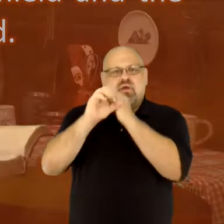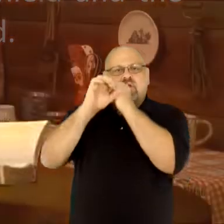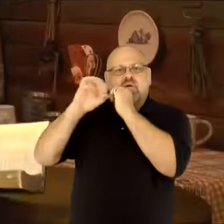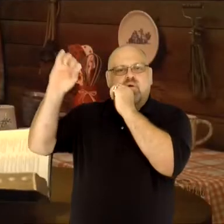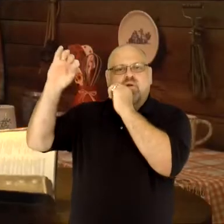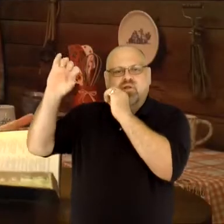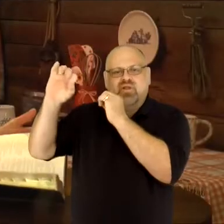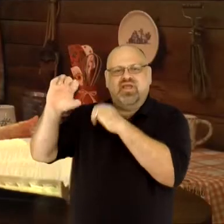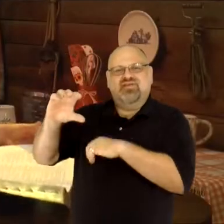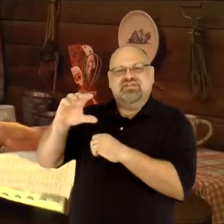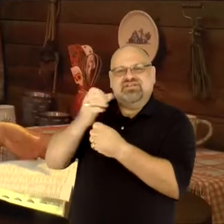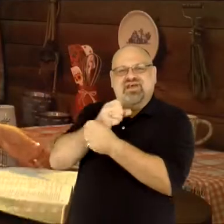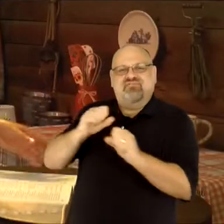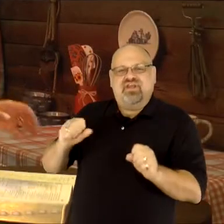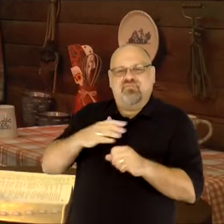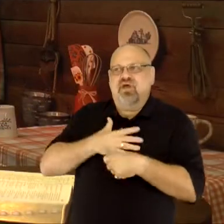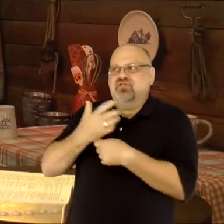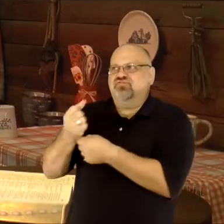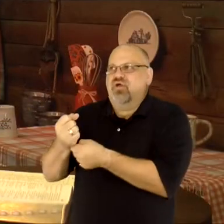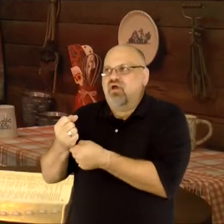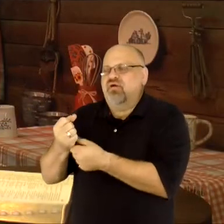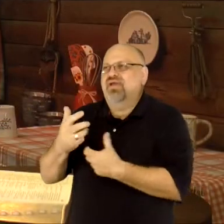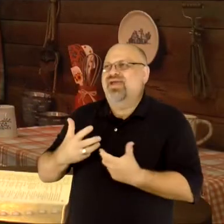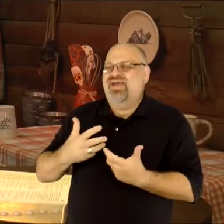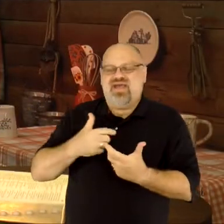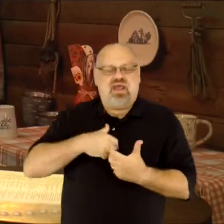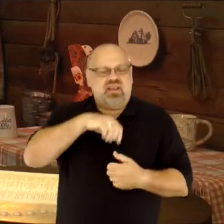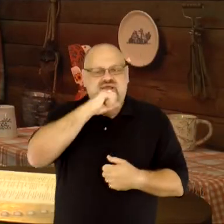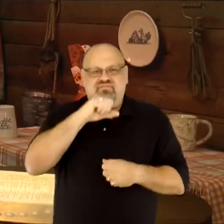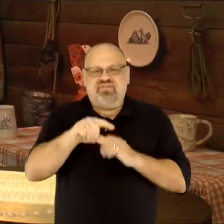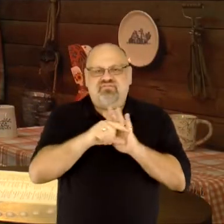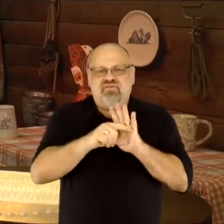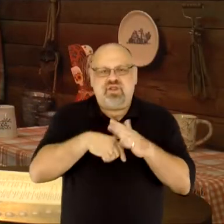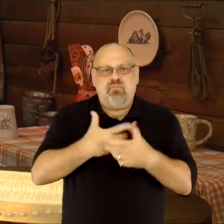I love this verse and I'm kind of hanging on to this as I've reflected